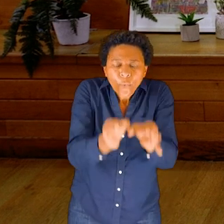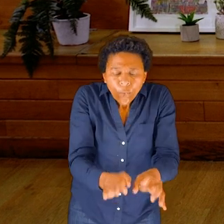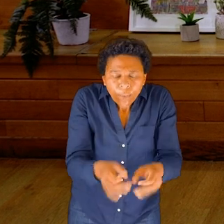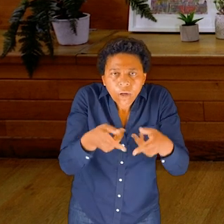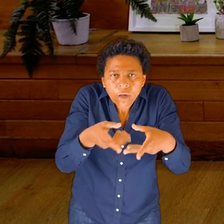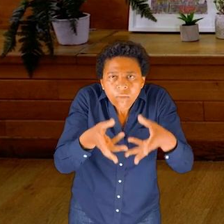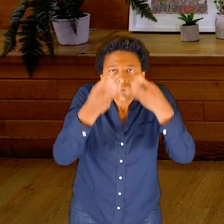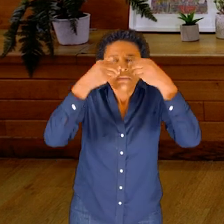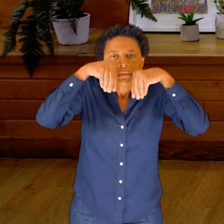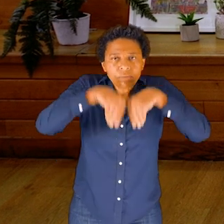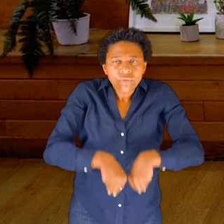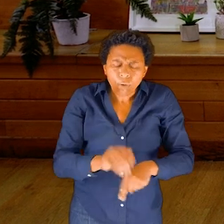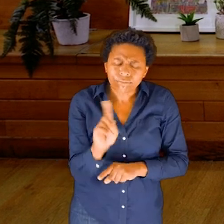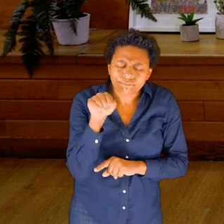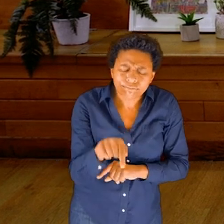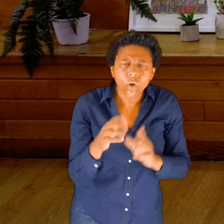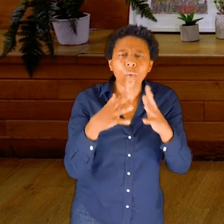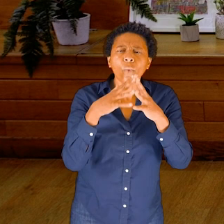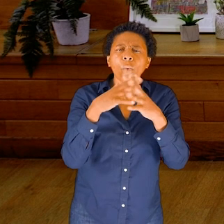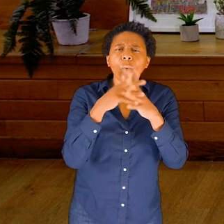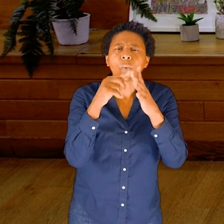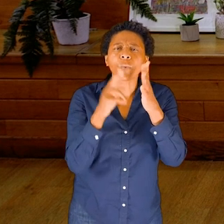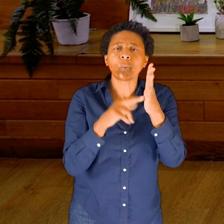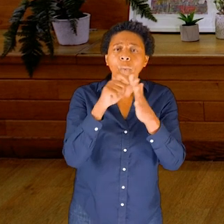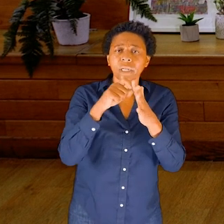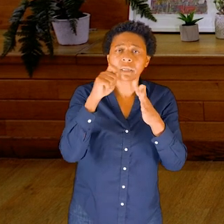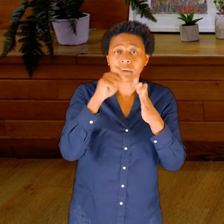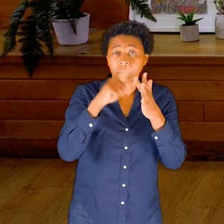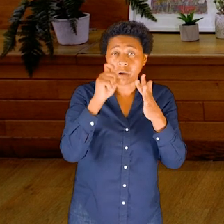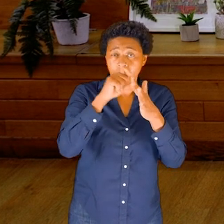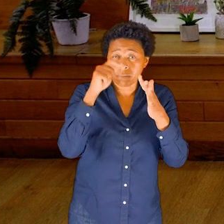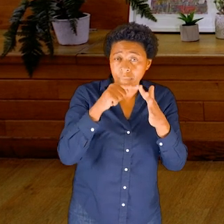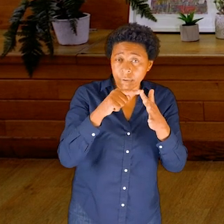your mouth, and the air moves down through the pipe at the front of your neck,